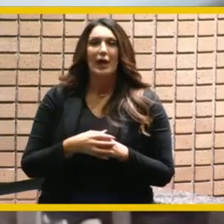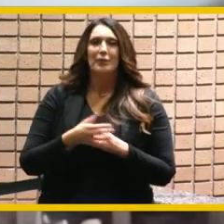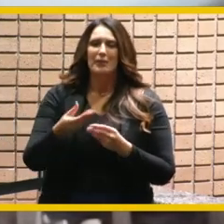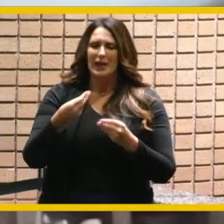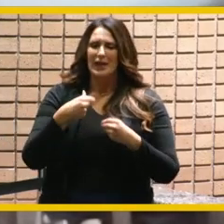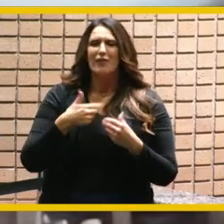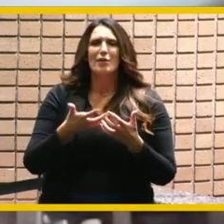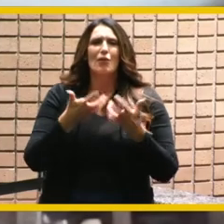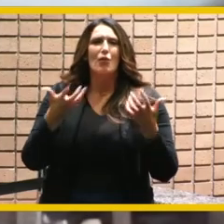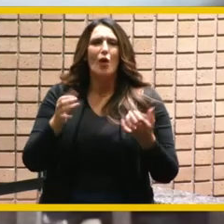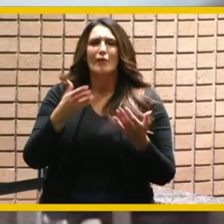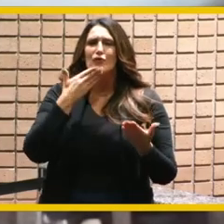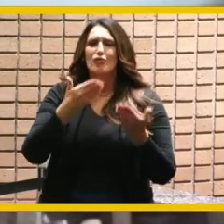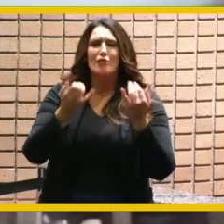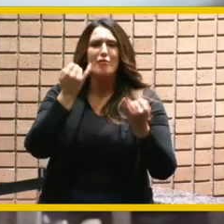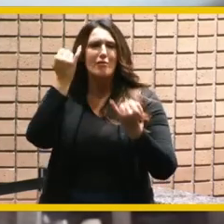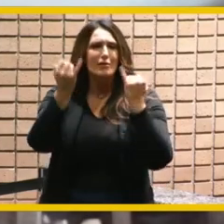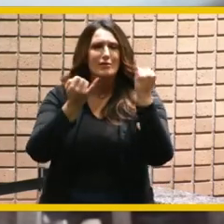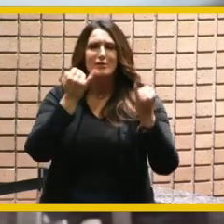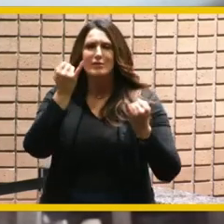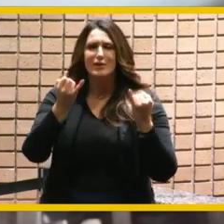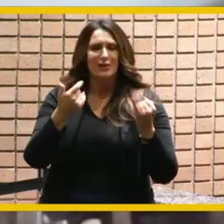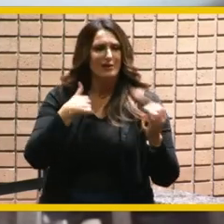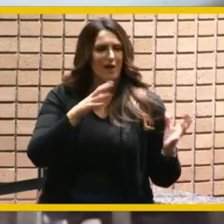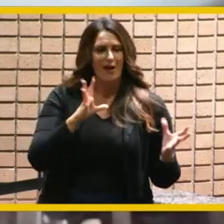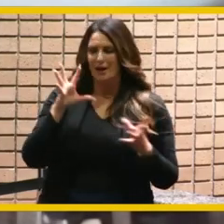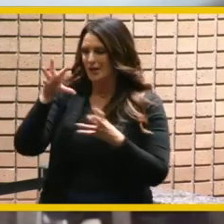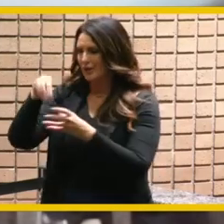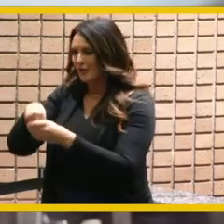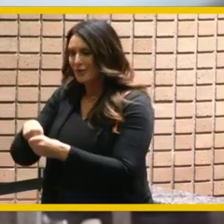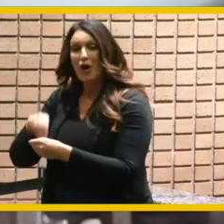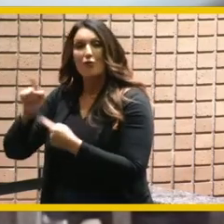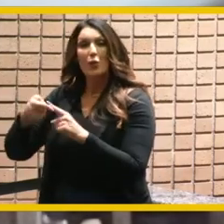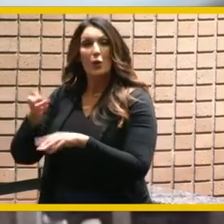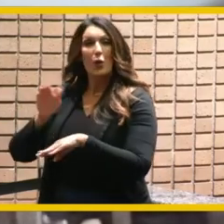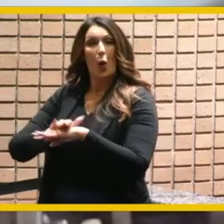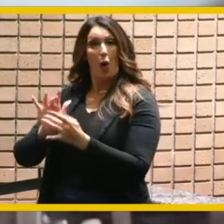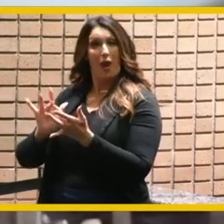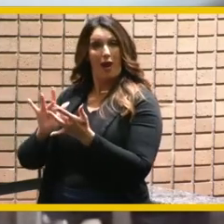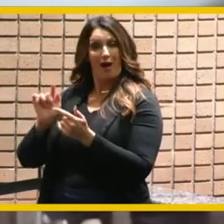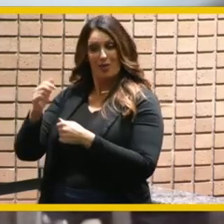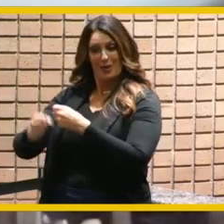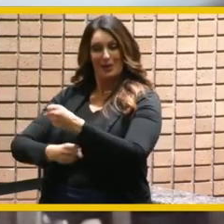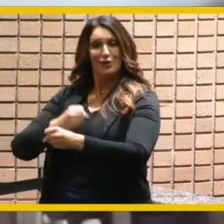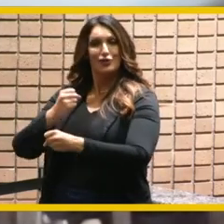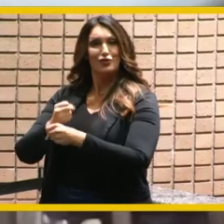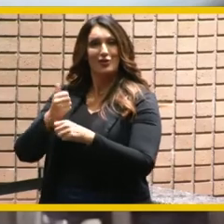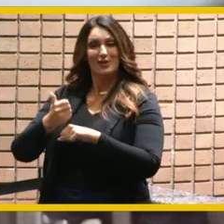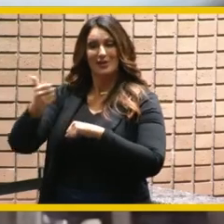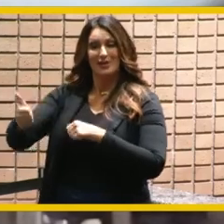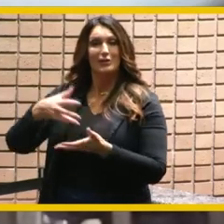good ideas that we've incorporated when we had to go online this year and will ferguson again was a